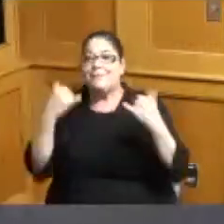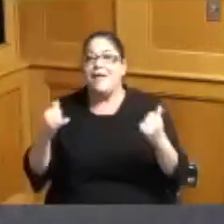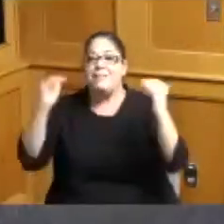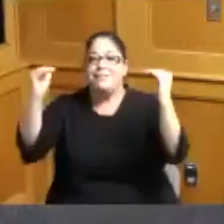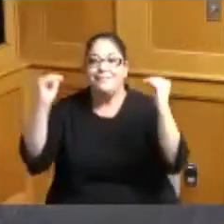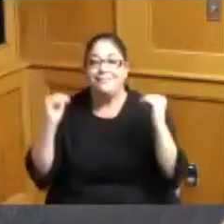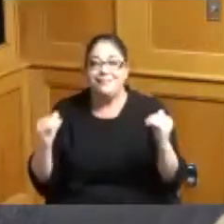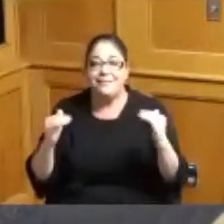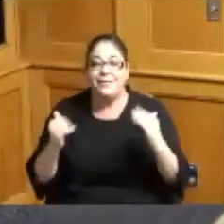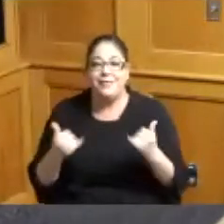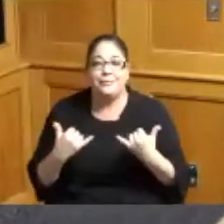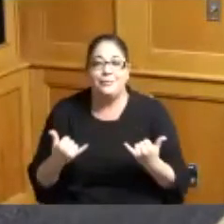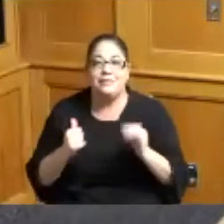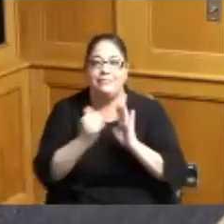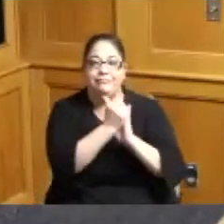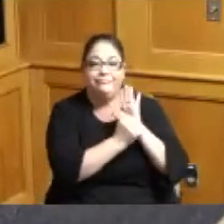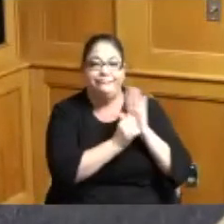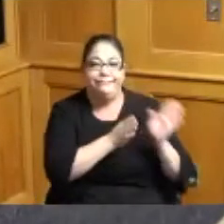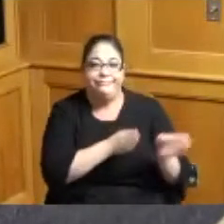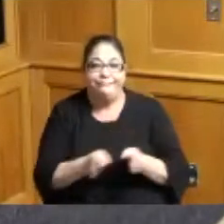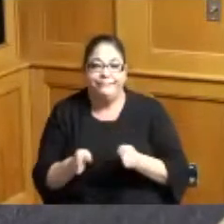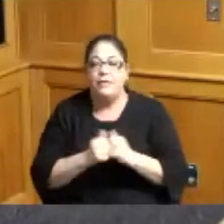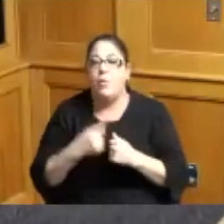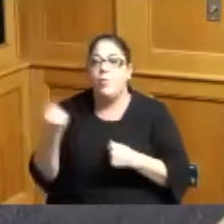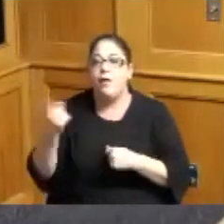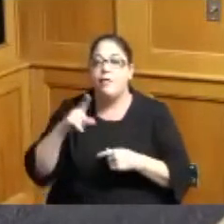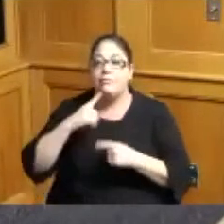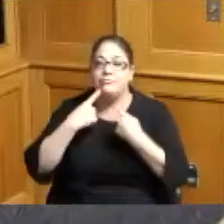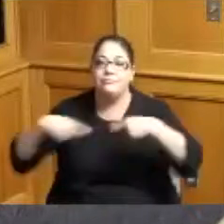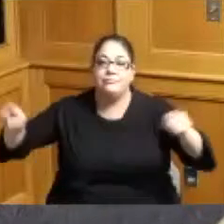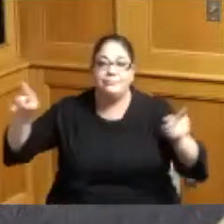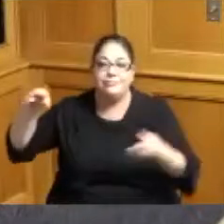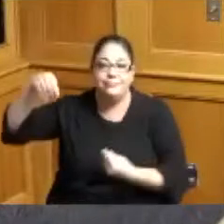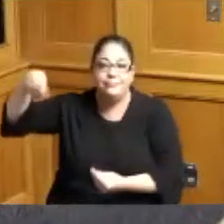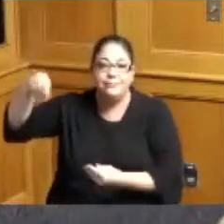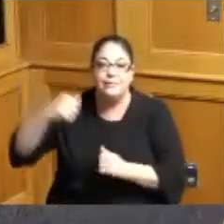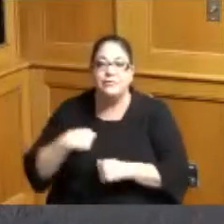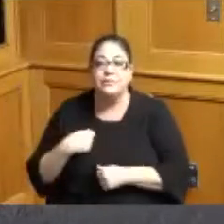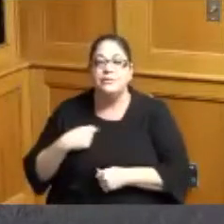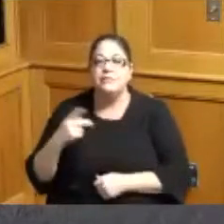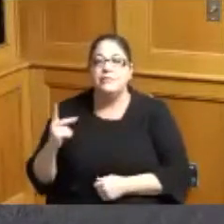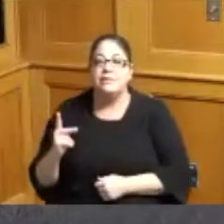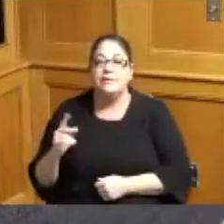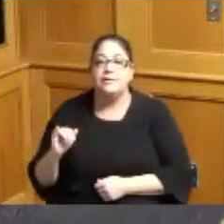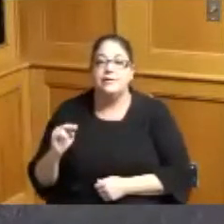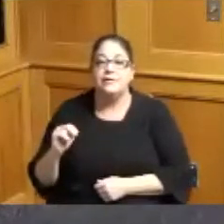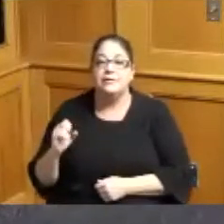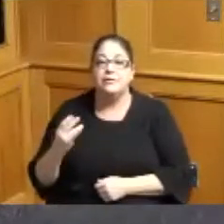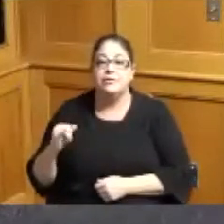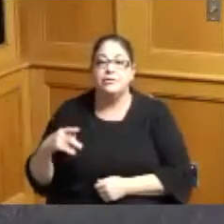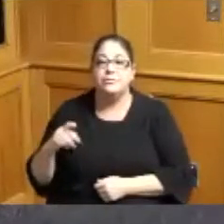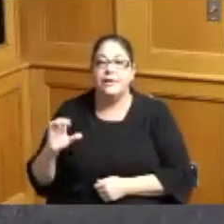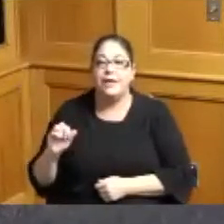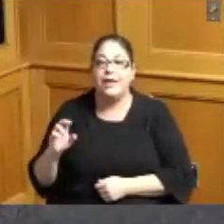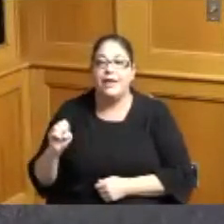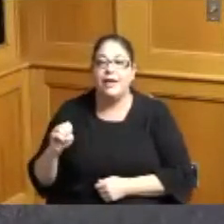we have one additional proclamation in honor of kinship care month and I'm going to read